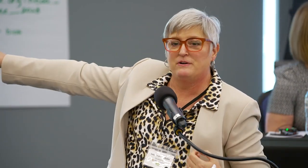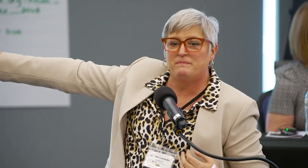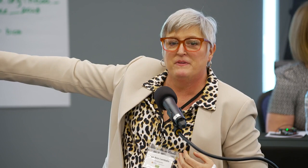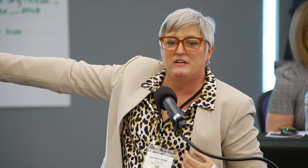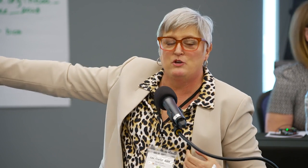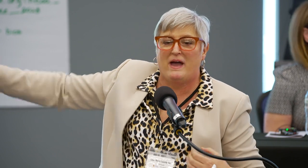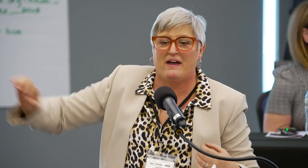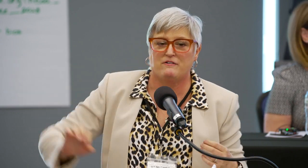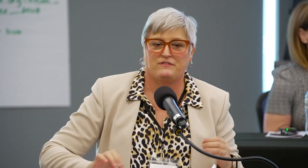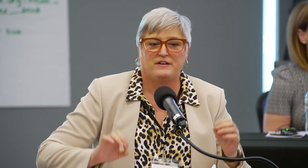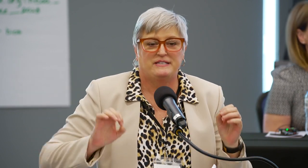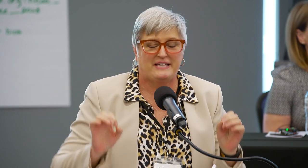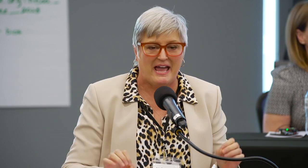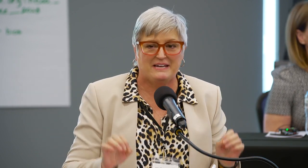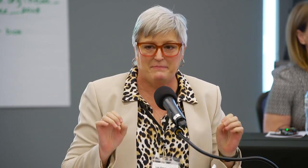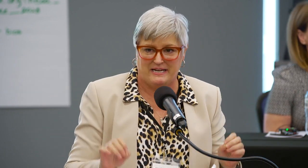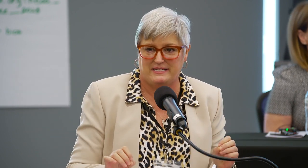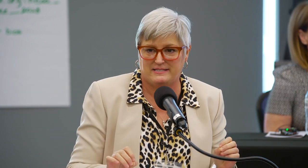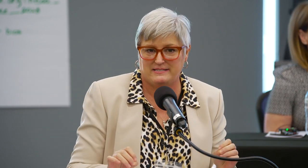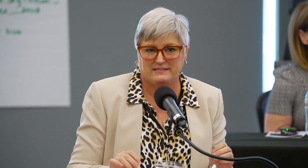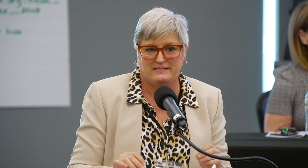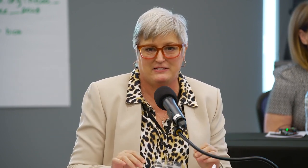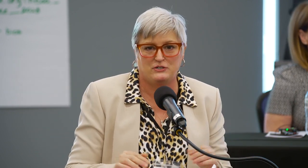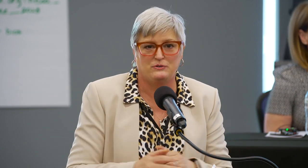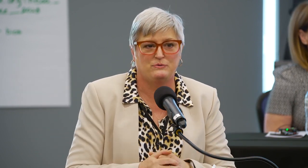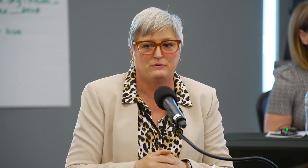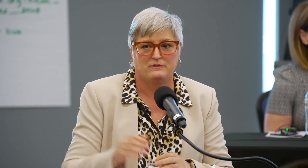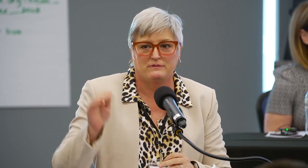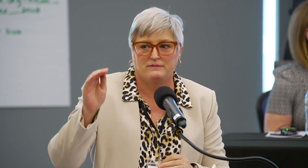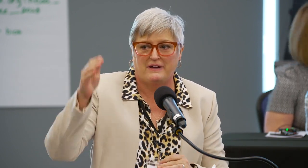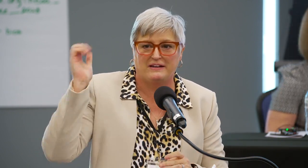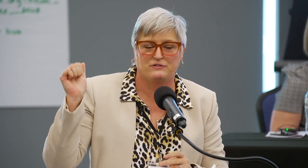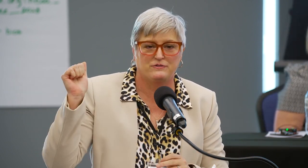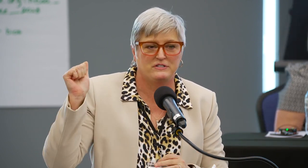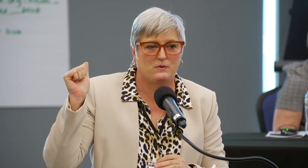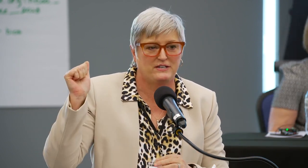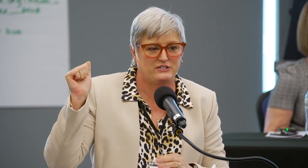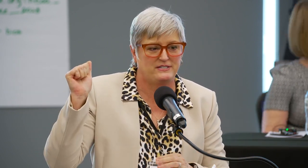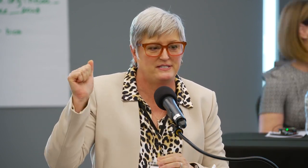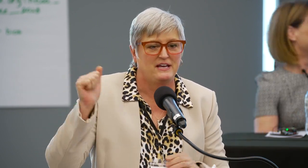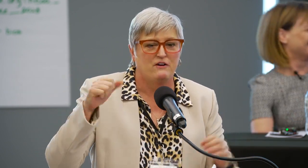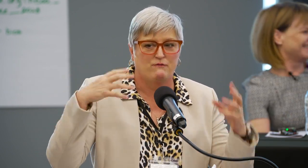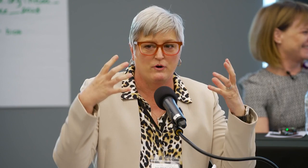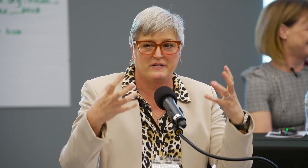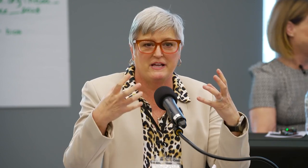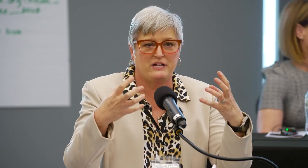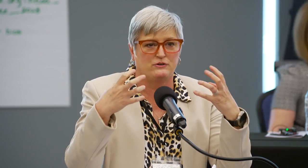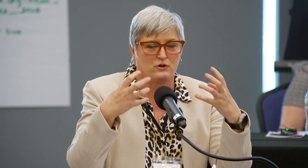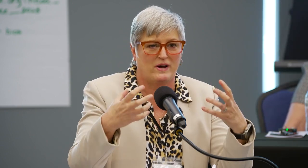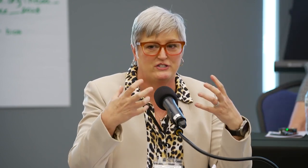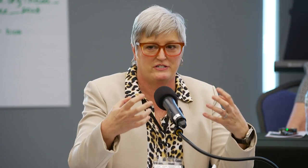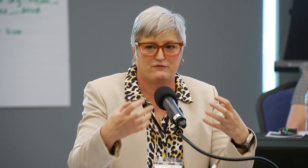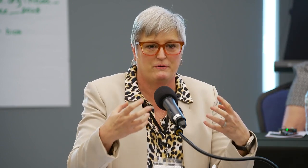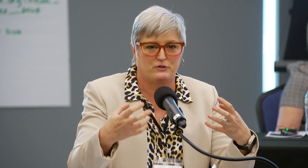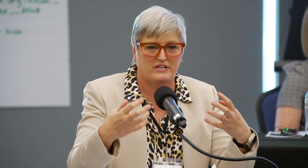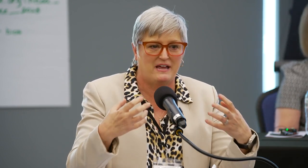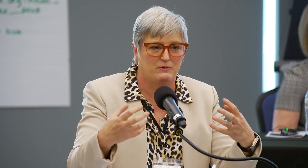you have 10 minutes to answer these questions, formulate your questions from your table